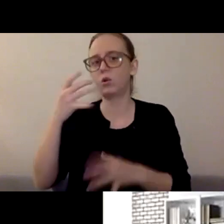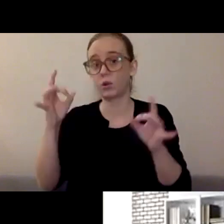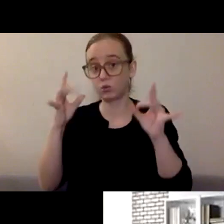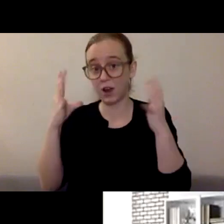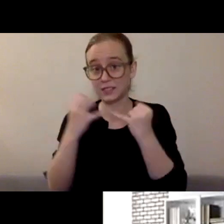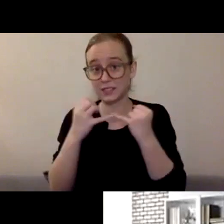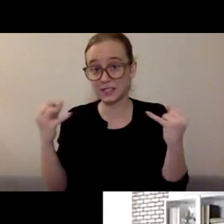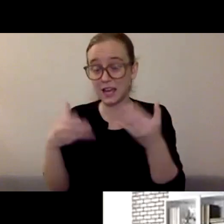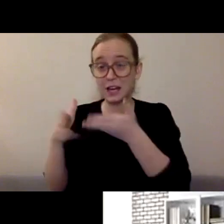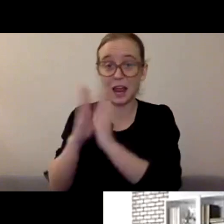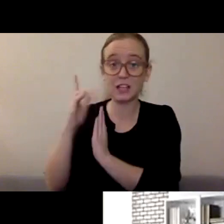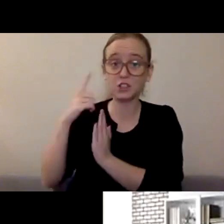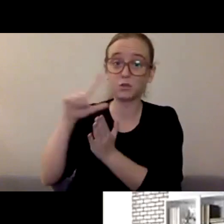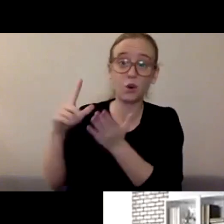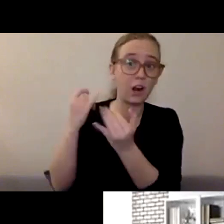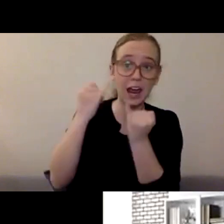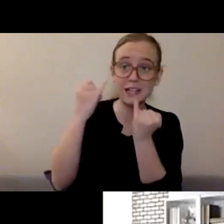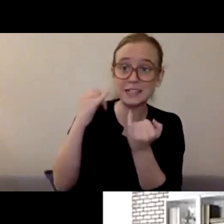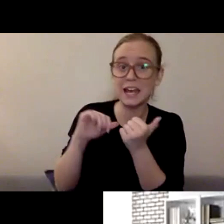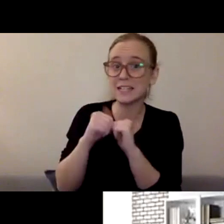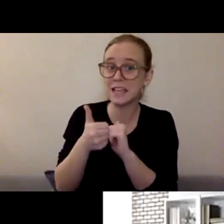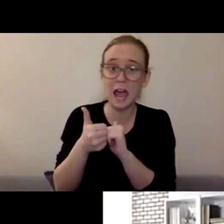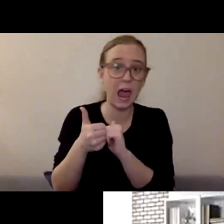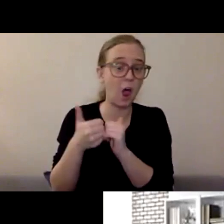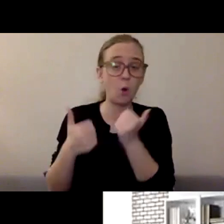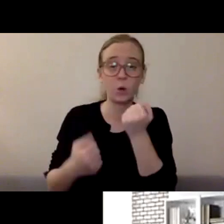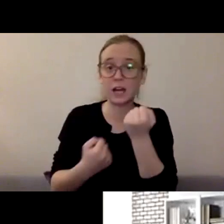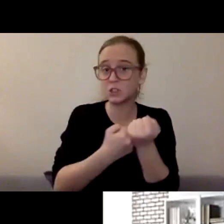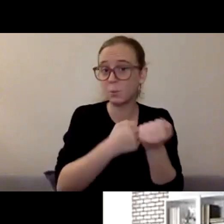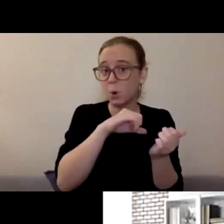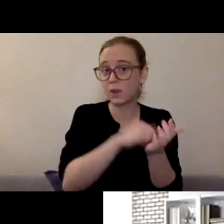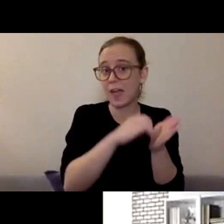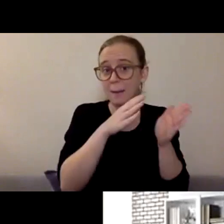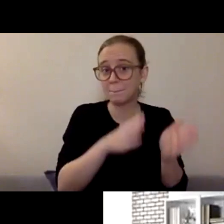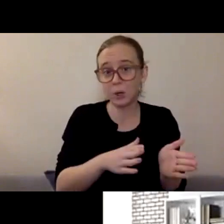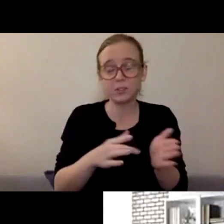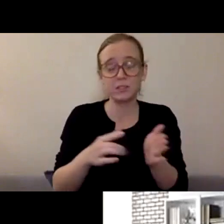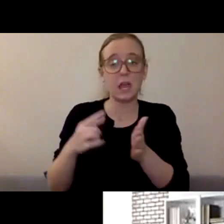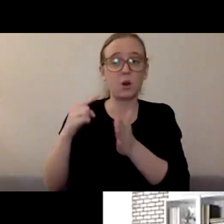I really also wanna encourage folks, if they're comfortable and maybe it's that call to the care crisis line first